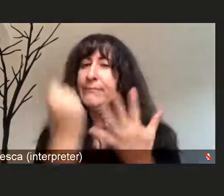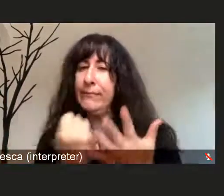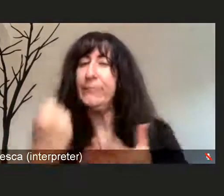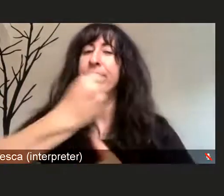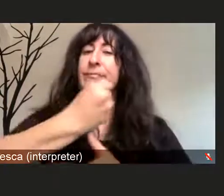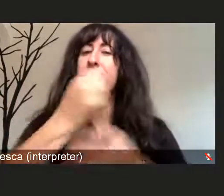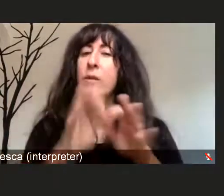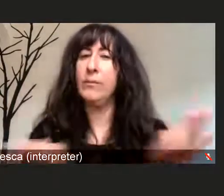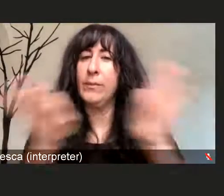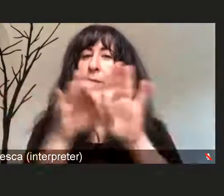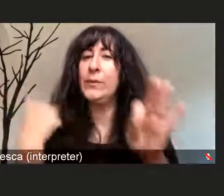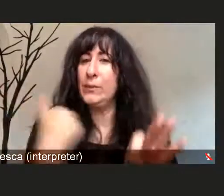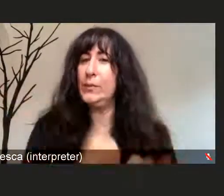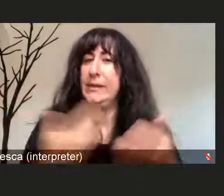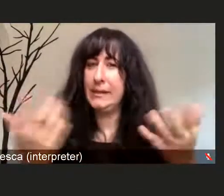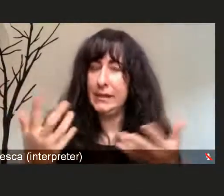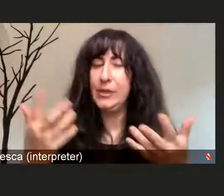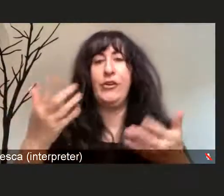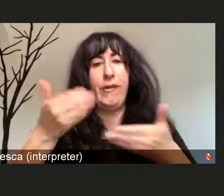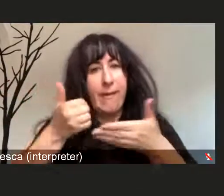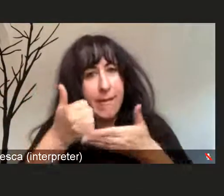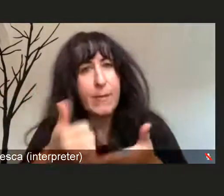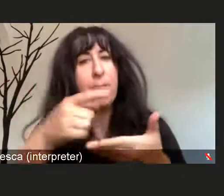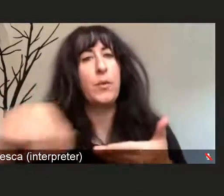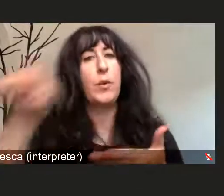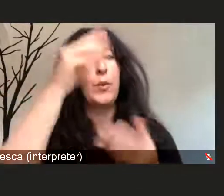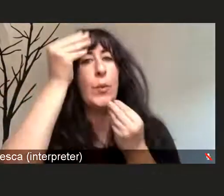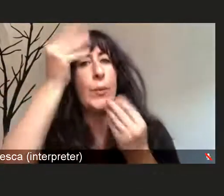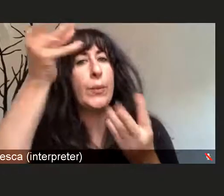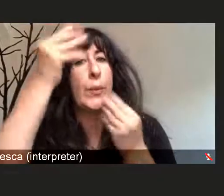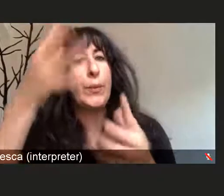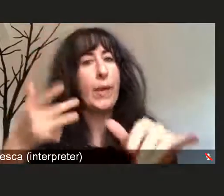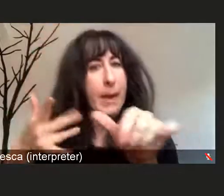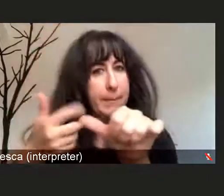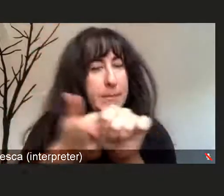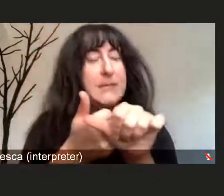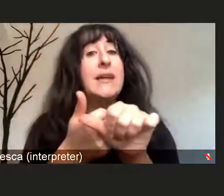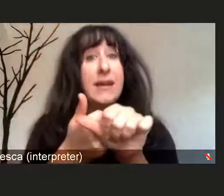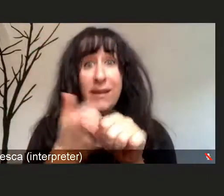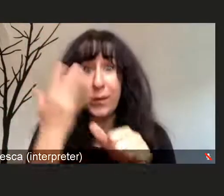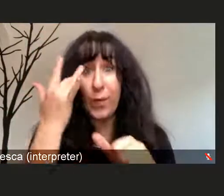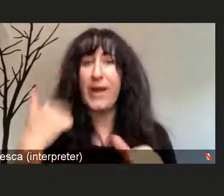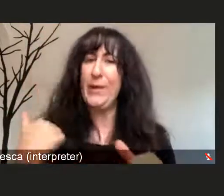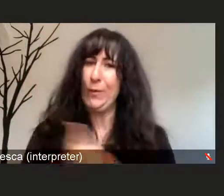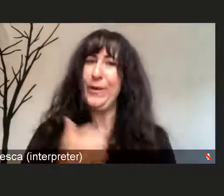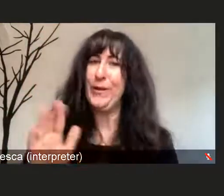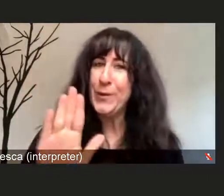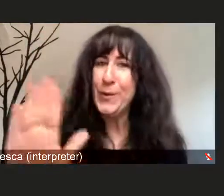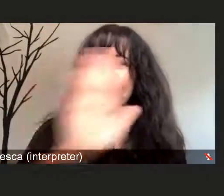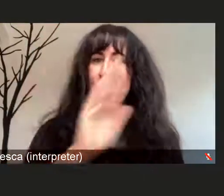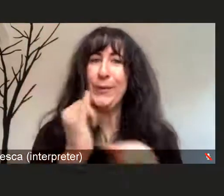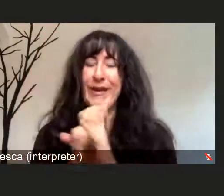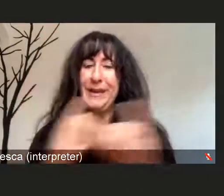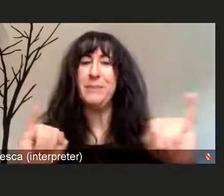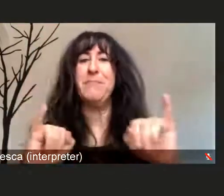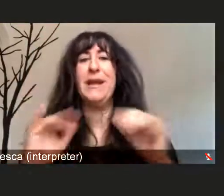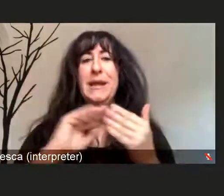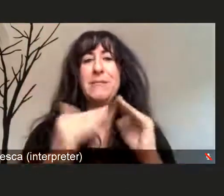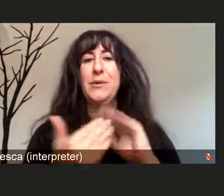as your local independent community health system. Before I turn it over to Dr. Dr. Bill Chasanov,